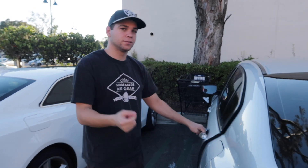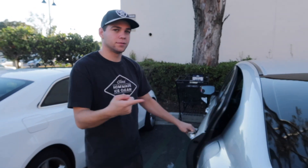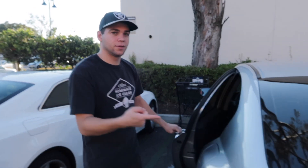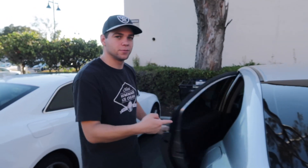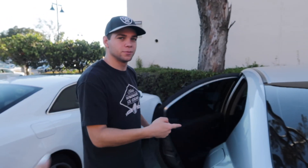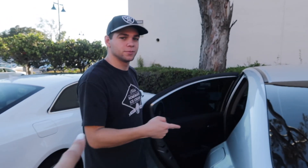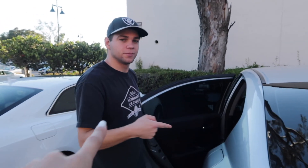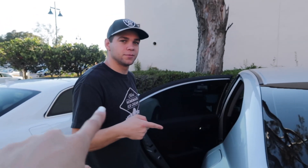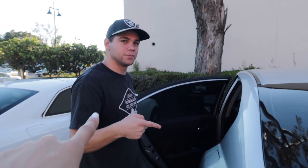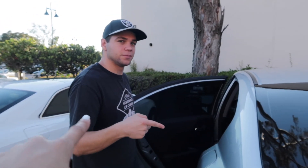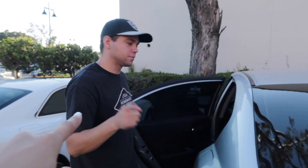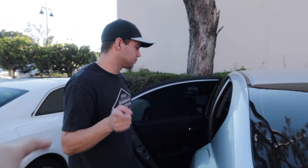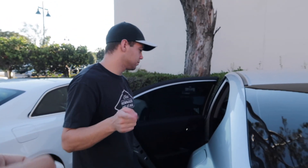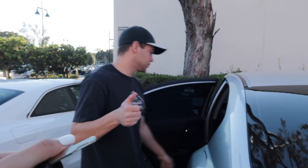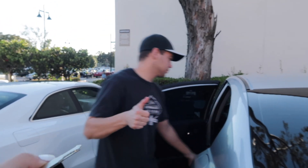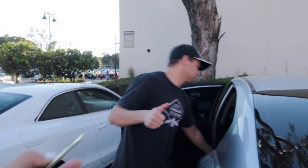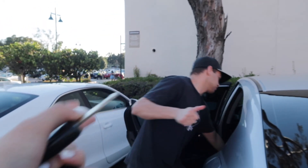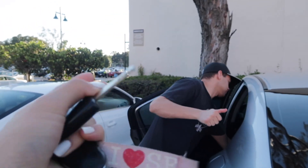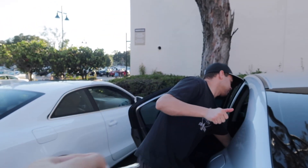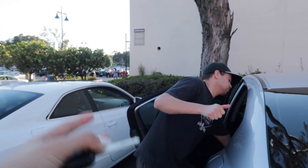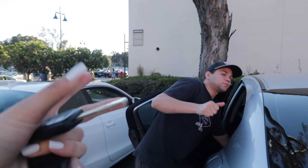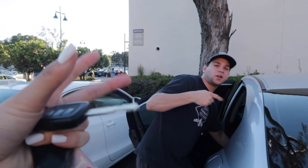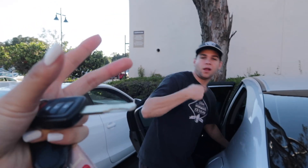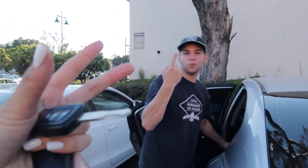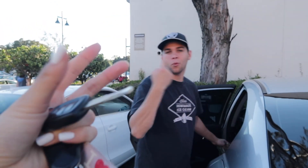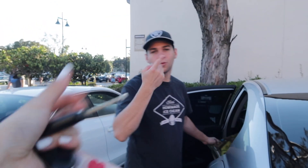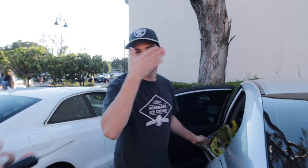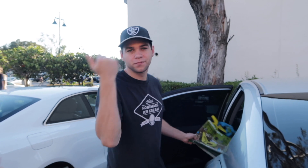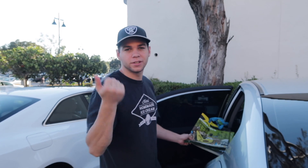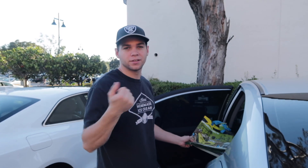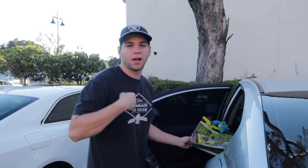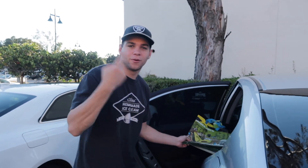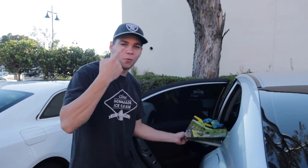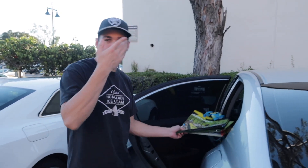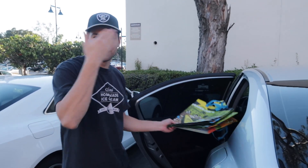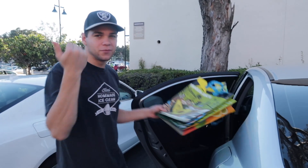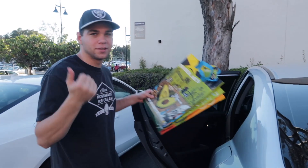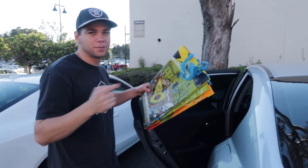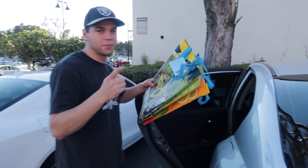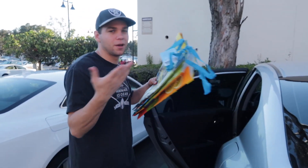E: ah good to remember I always forget Always forget